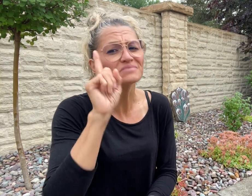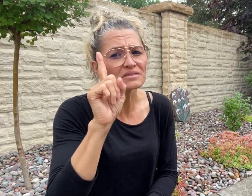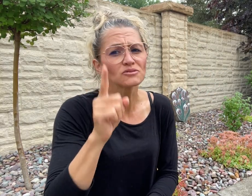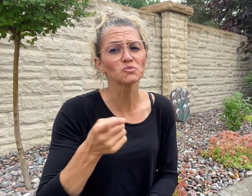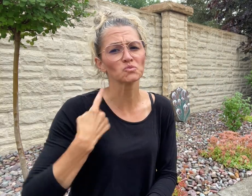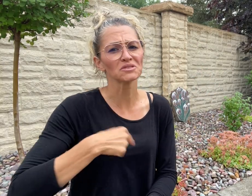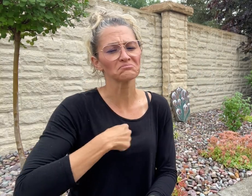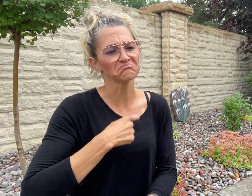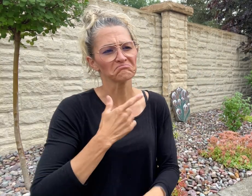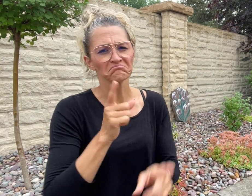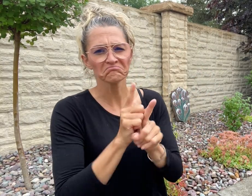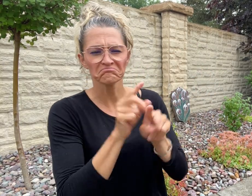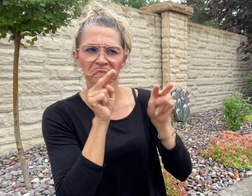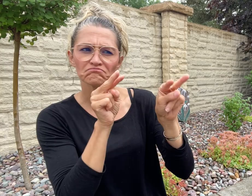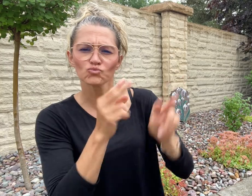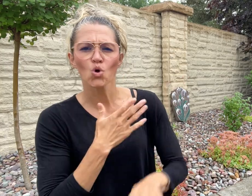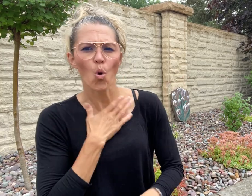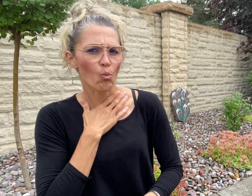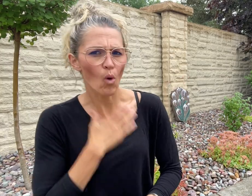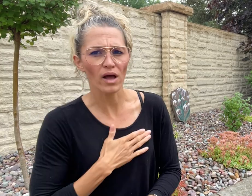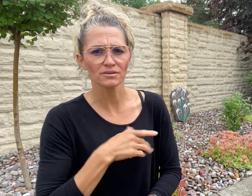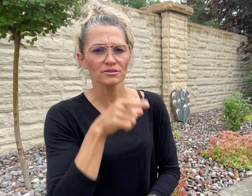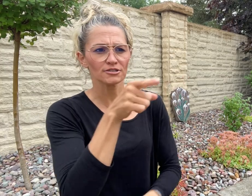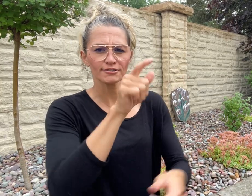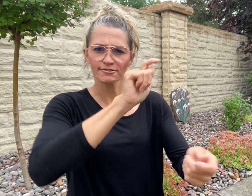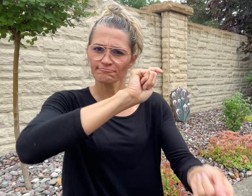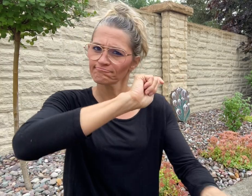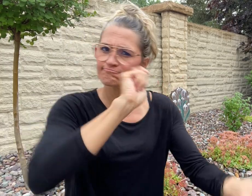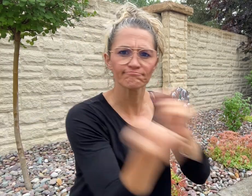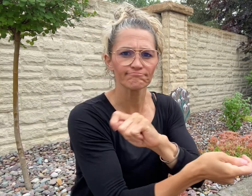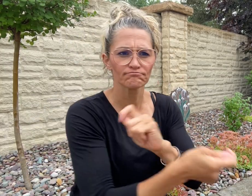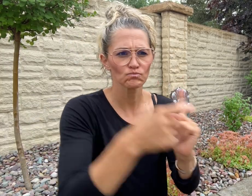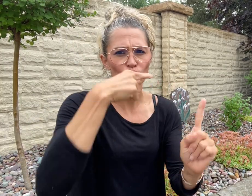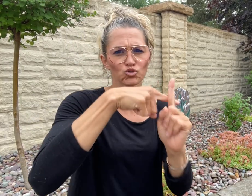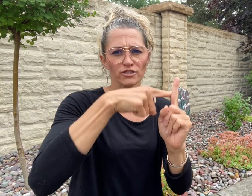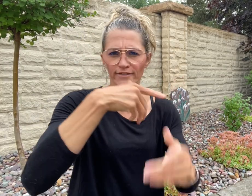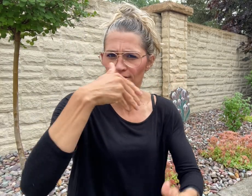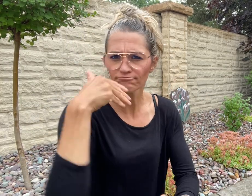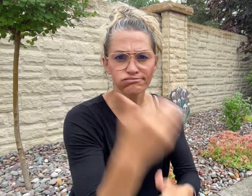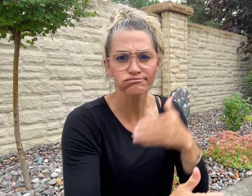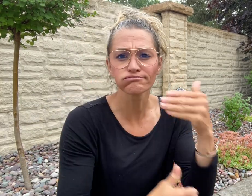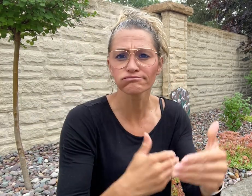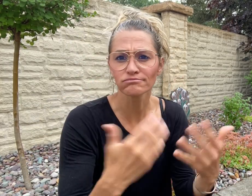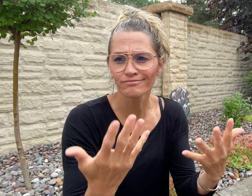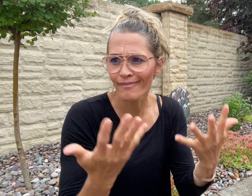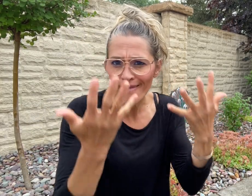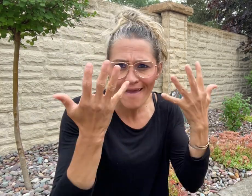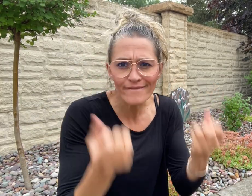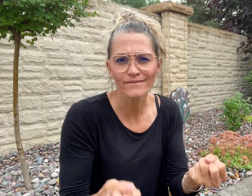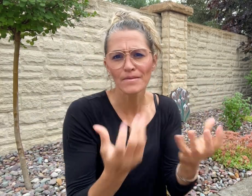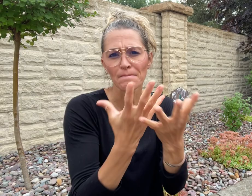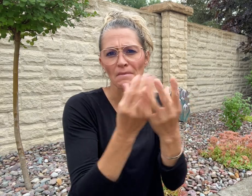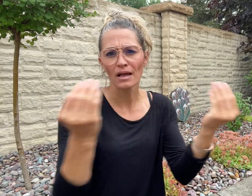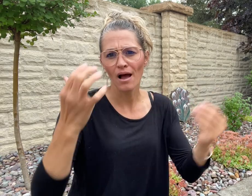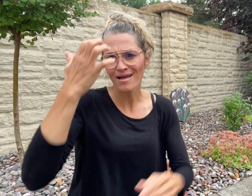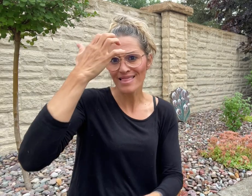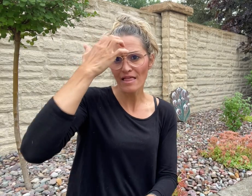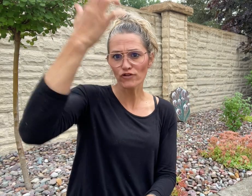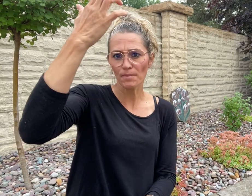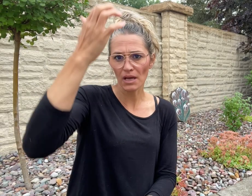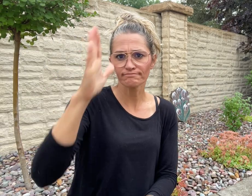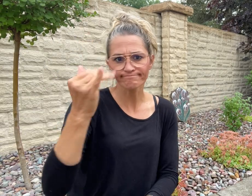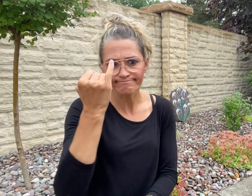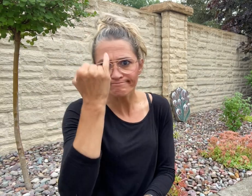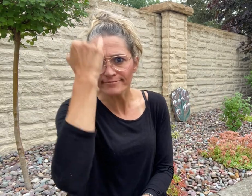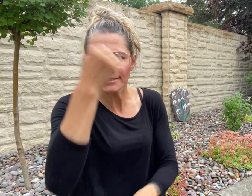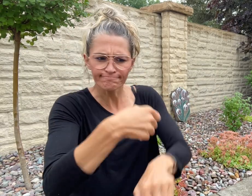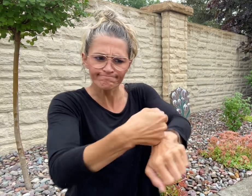that alarming statistic. There are many government